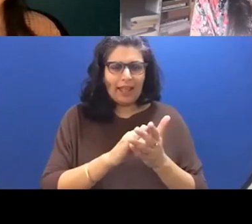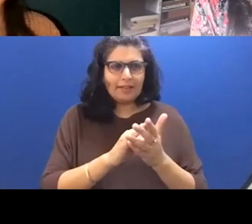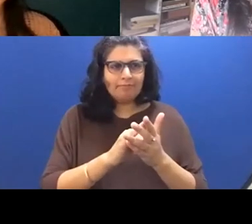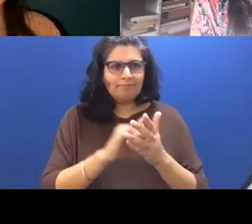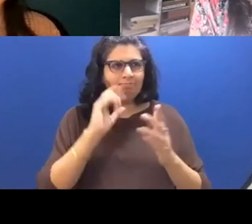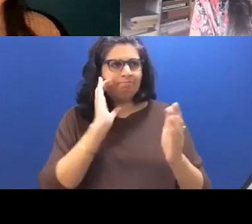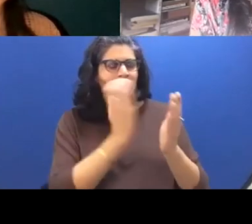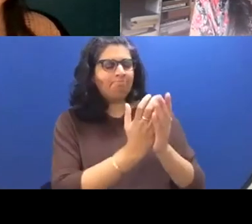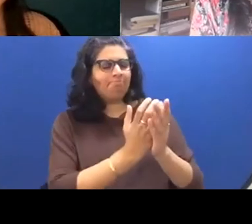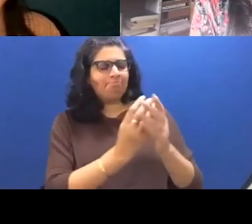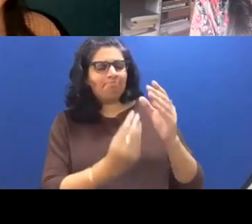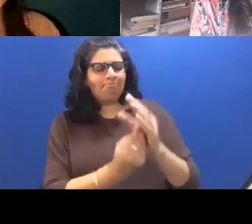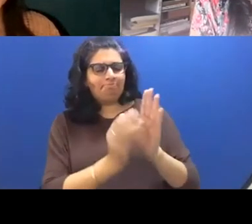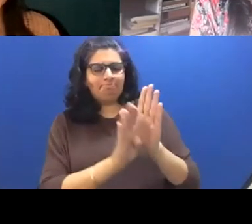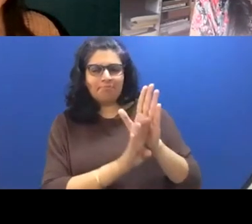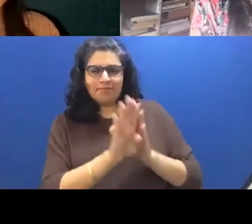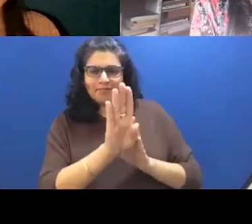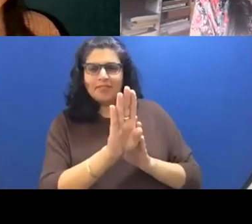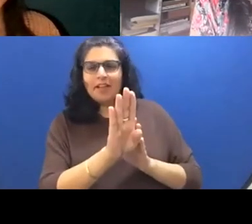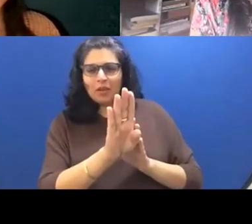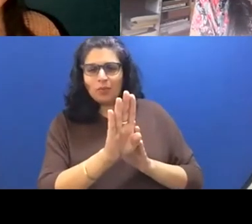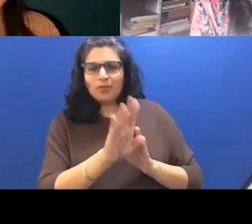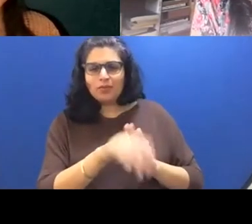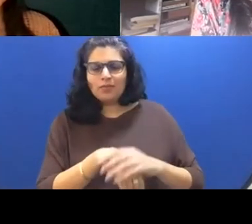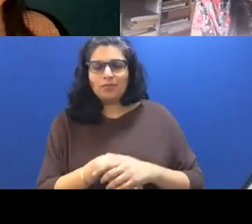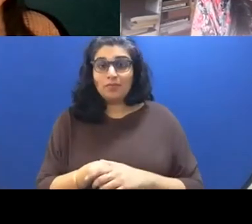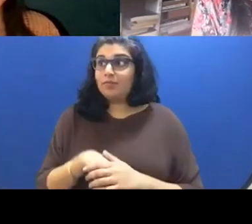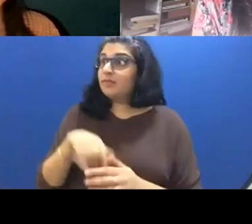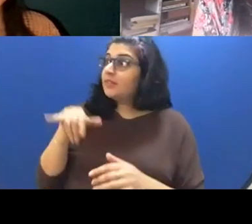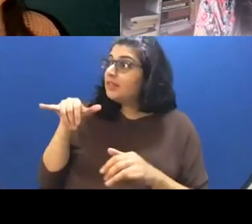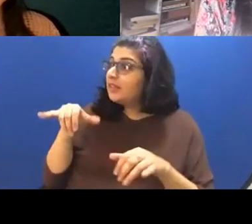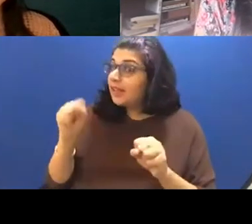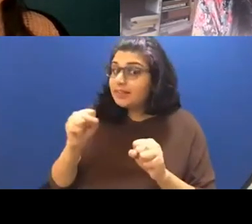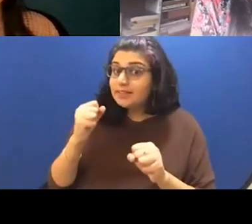Unknown Speaker Yeah, definitely. Yeah. I love the cover.